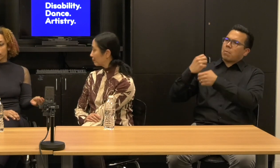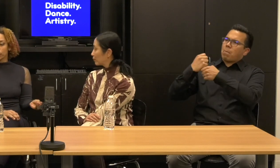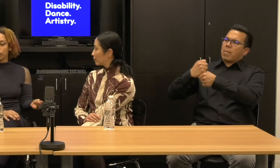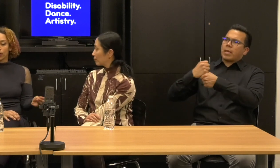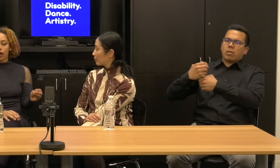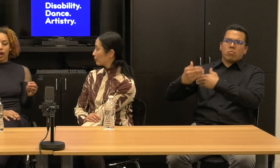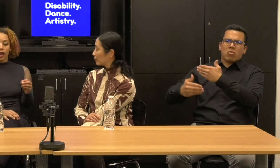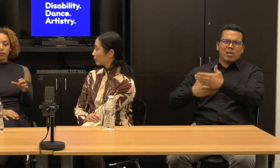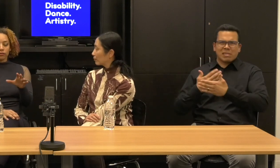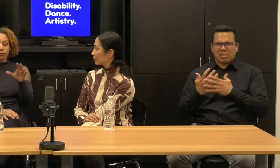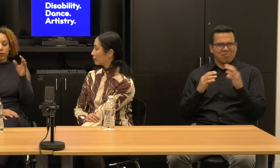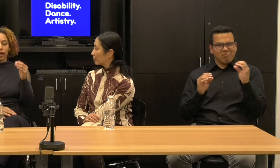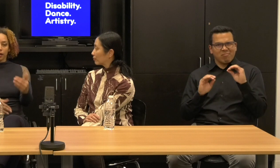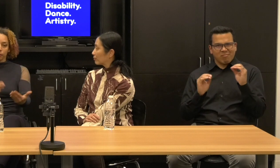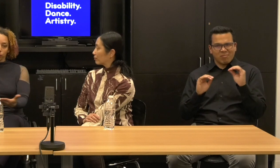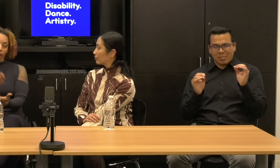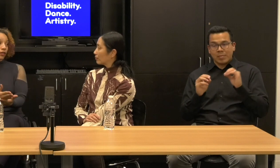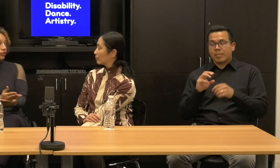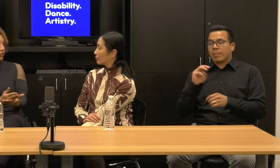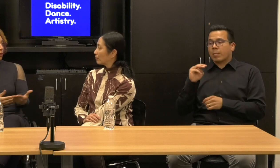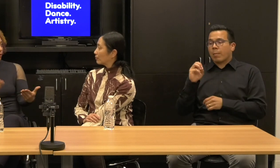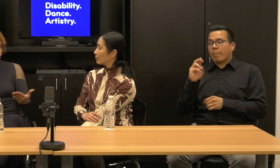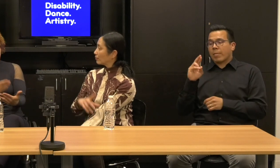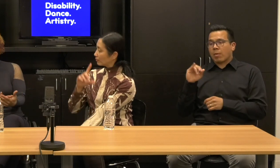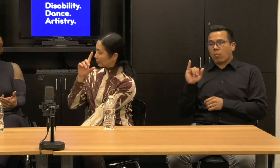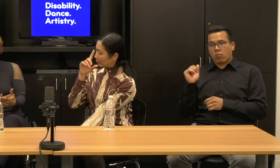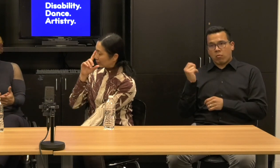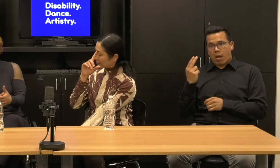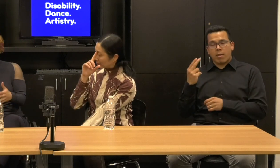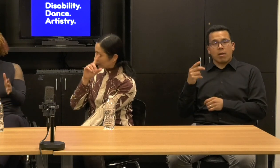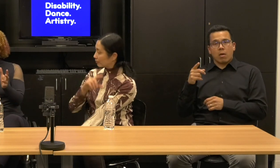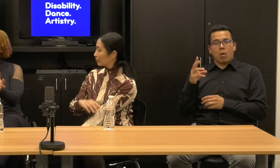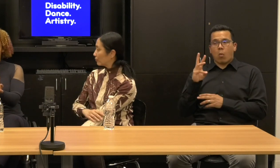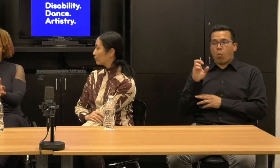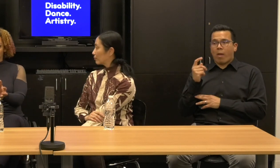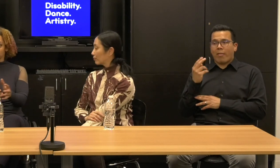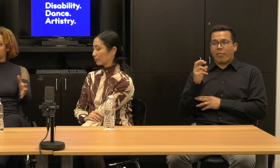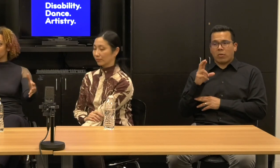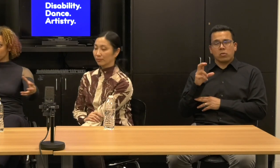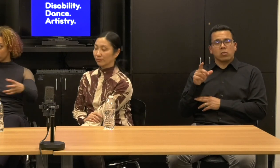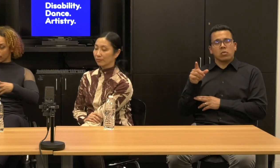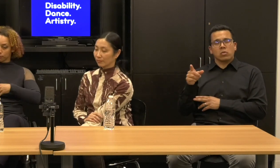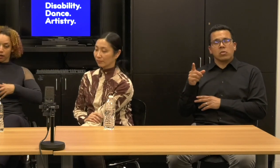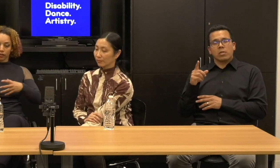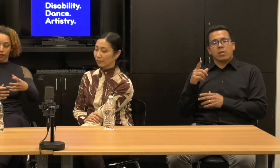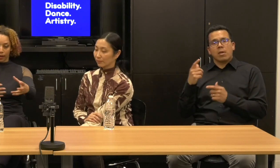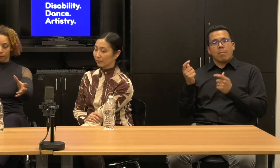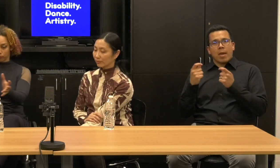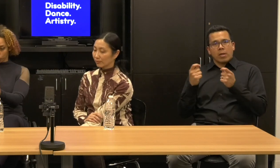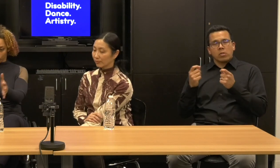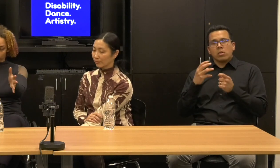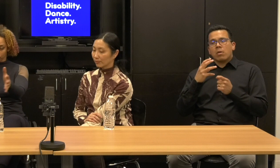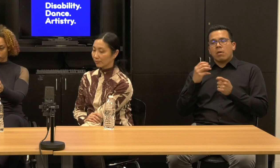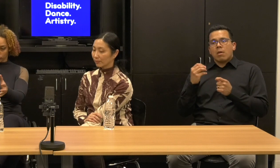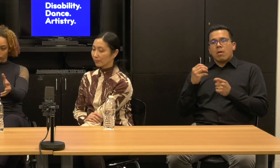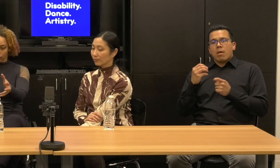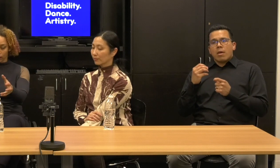So mariah whethers it's our project management project manager . And that's part of that work process here.